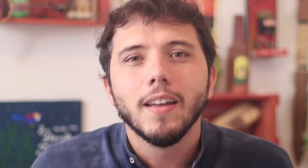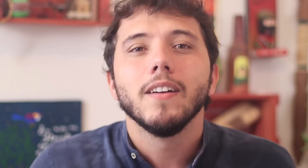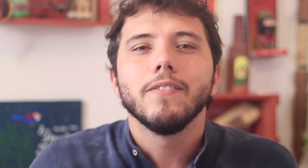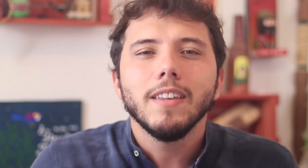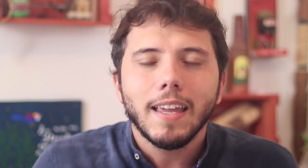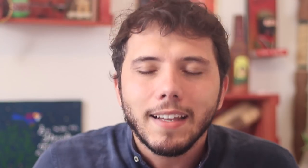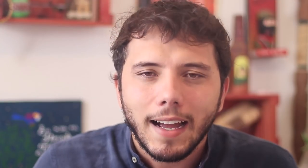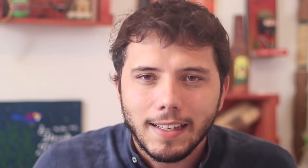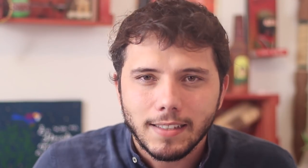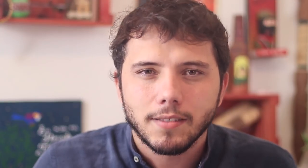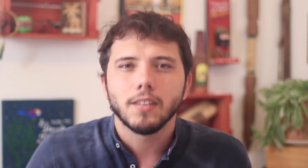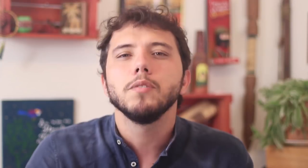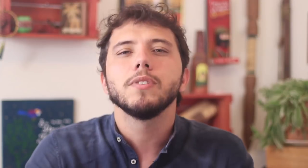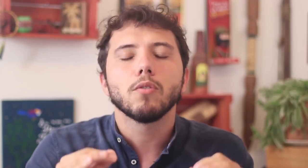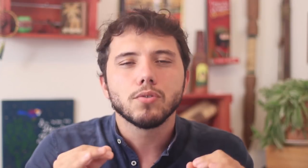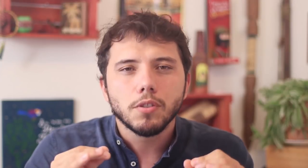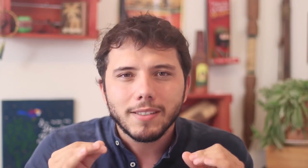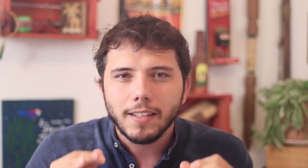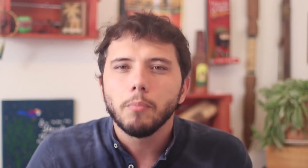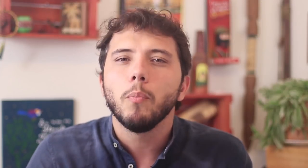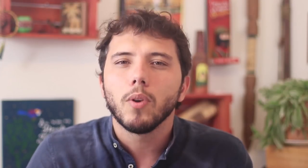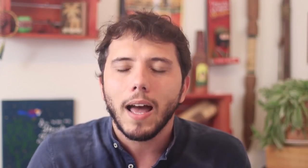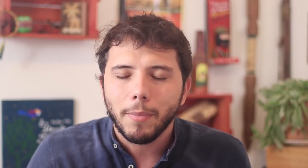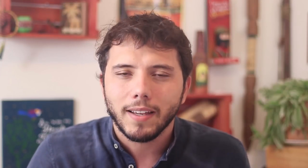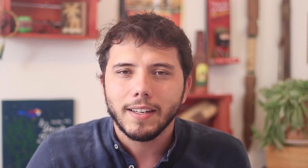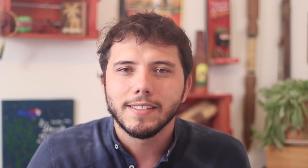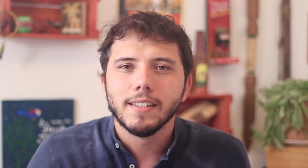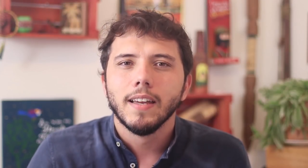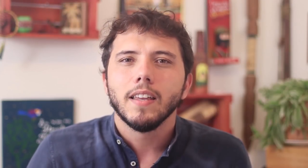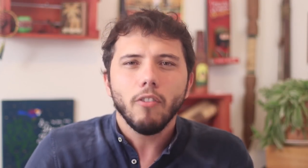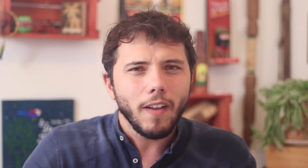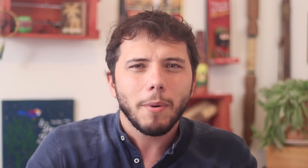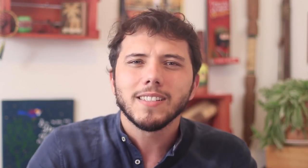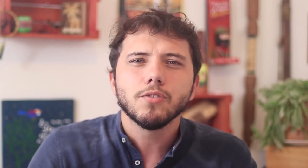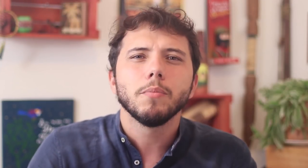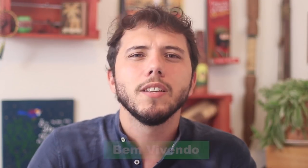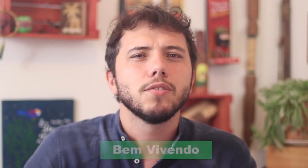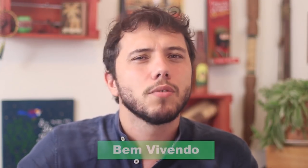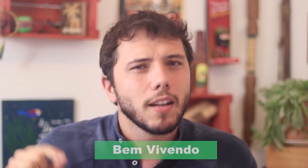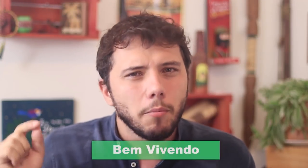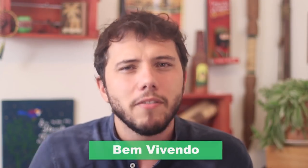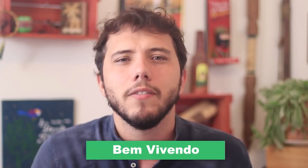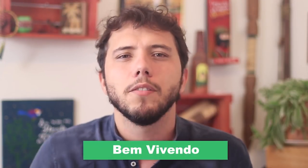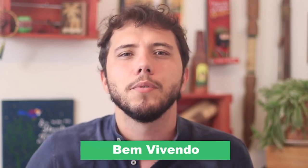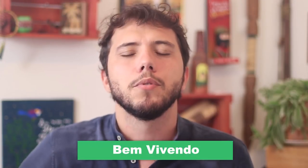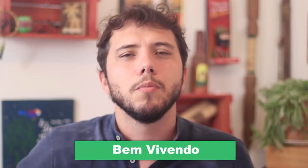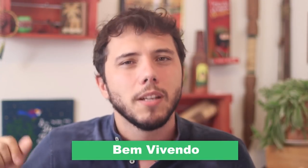Stay at home. We need to develop a popular solution to the crisis And I will be speaking a lot about this at the "Bem Vivendo" Youtube channel,